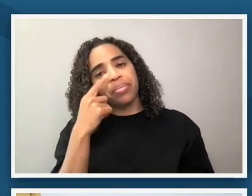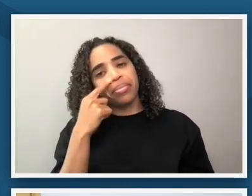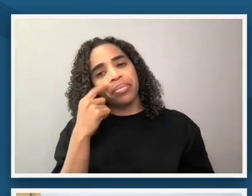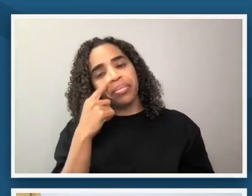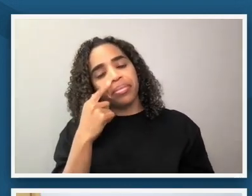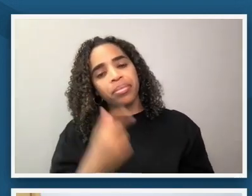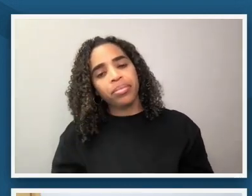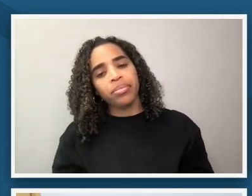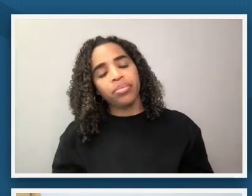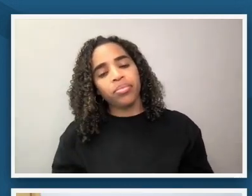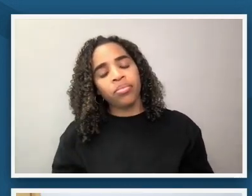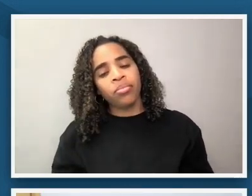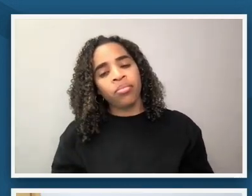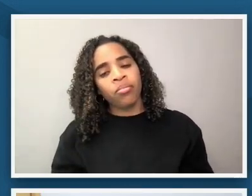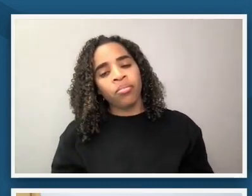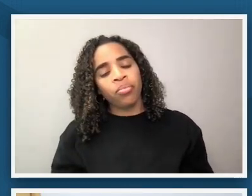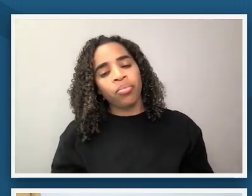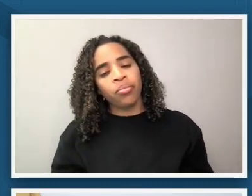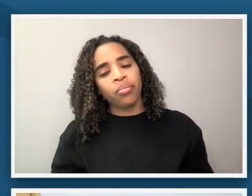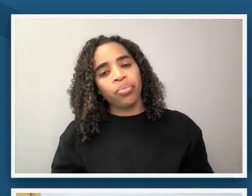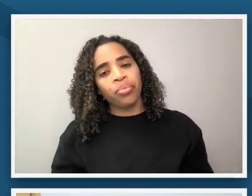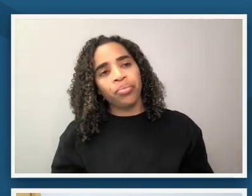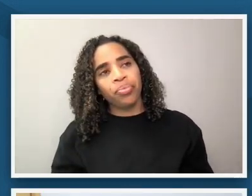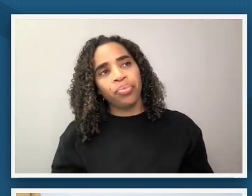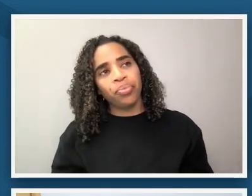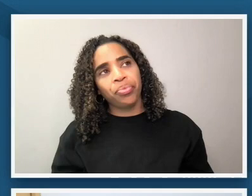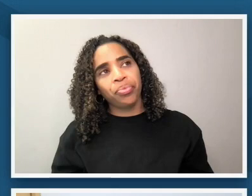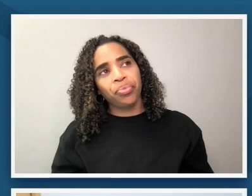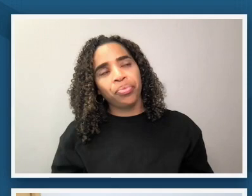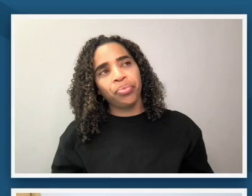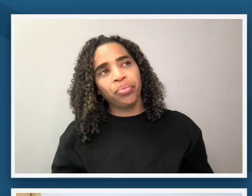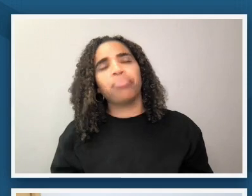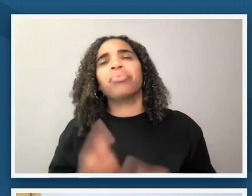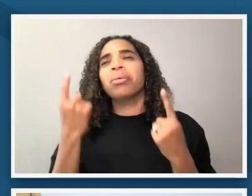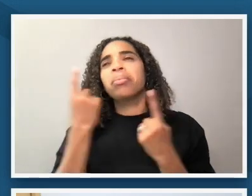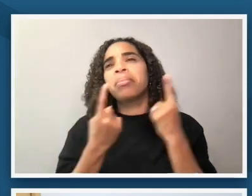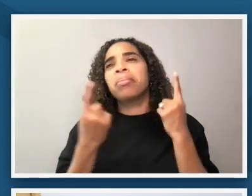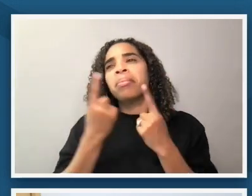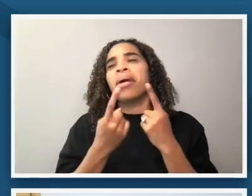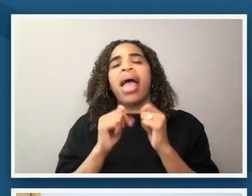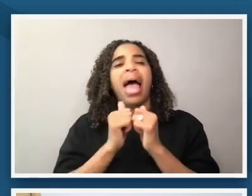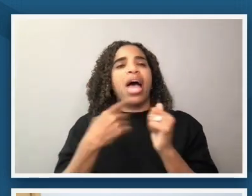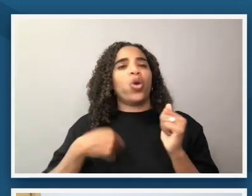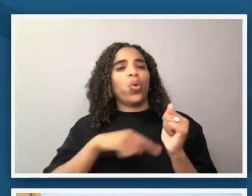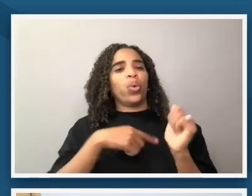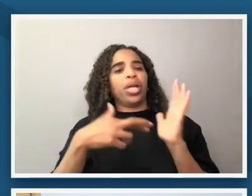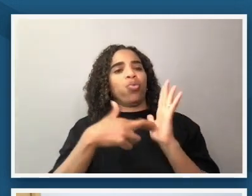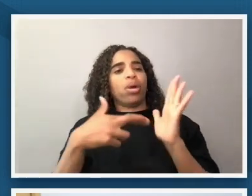presentation is that i'm always thinking